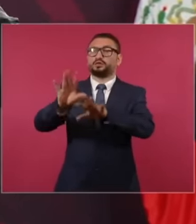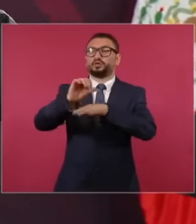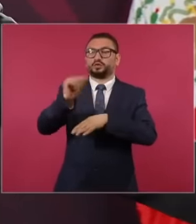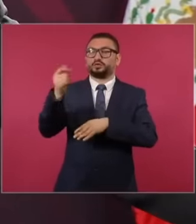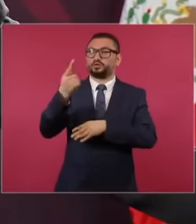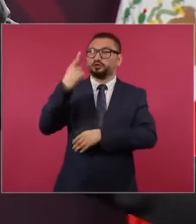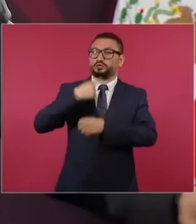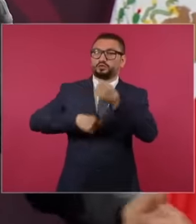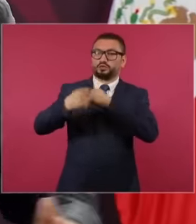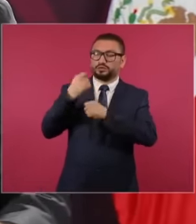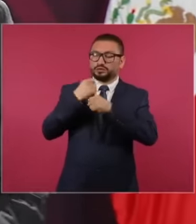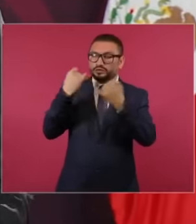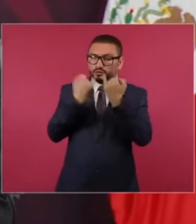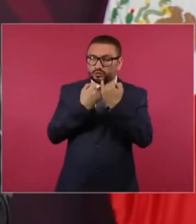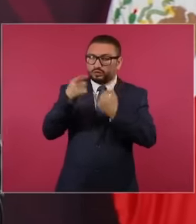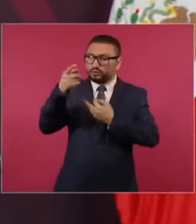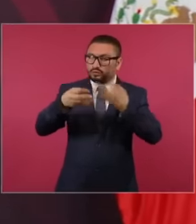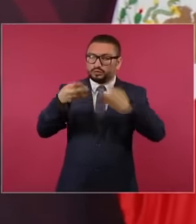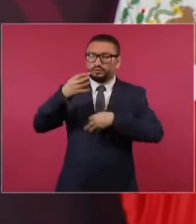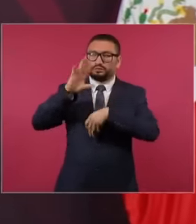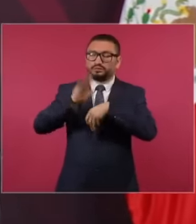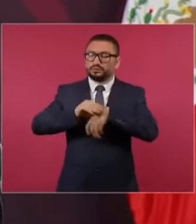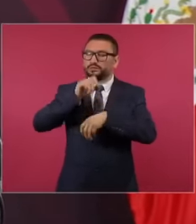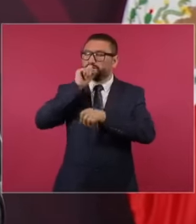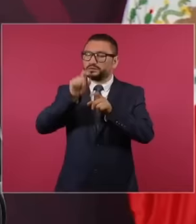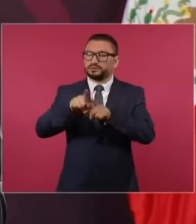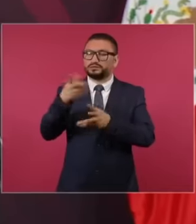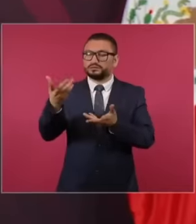Either